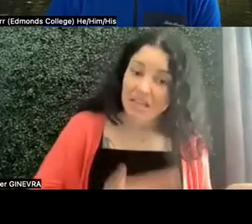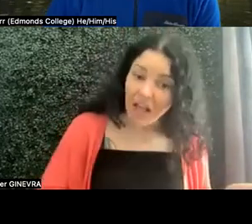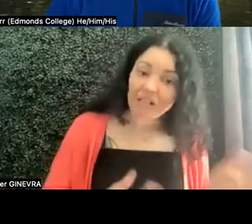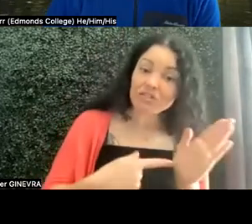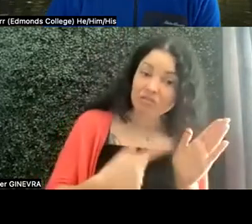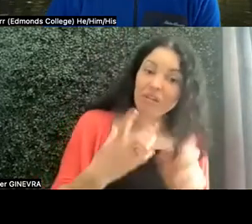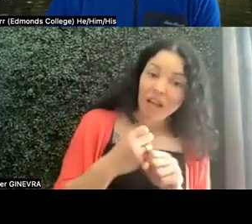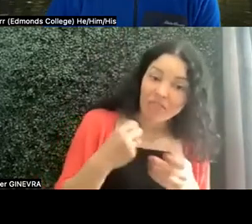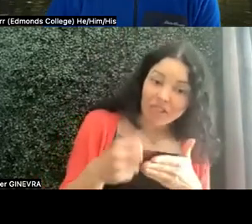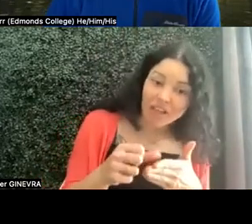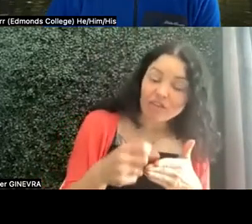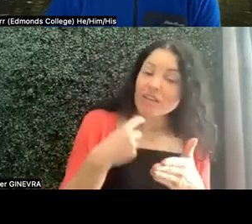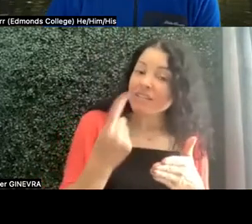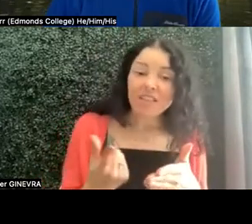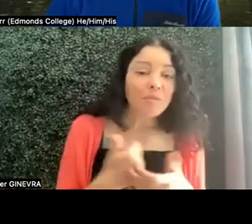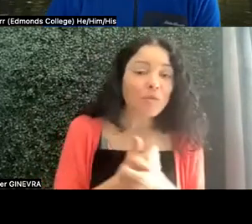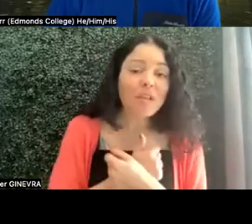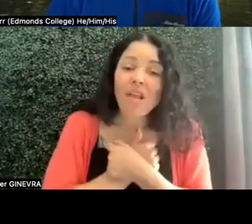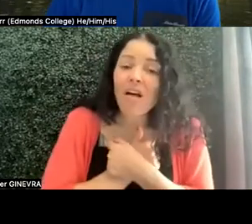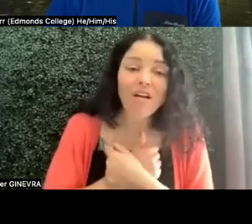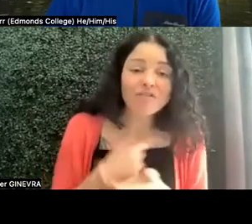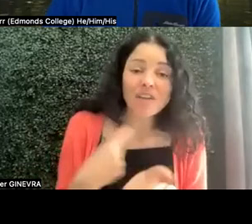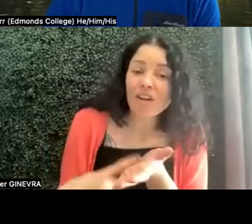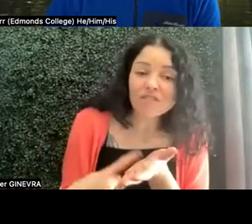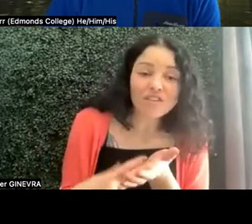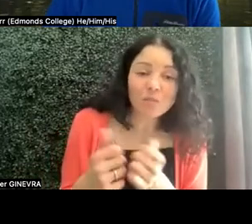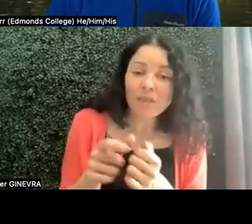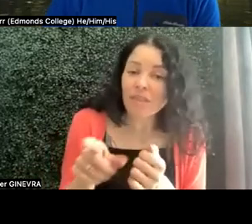Tell them that you would love to have a conversation